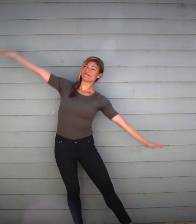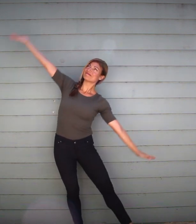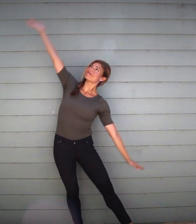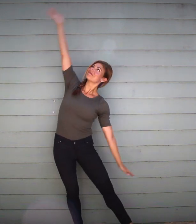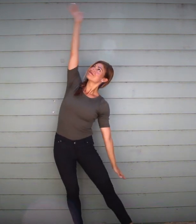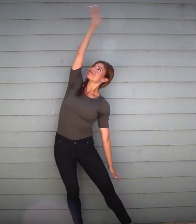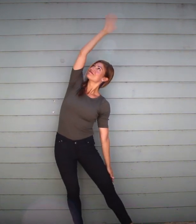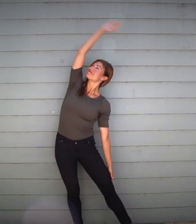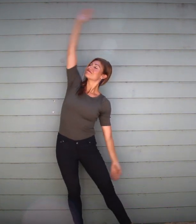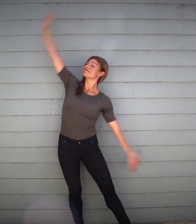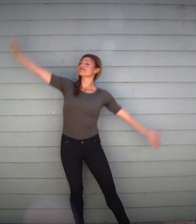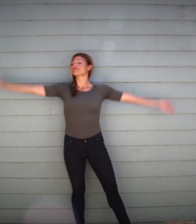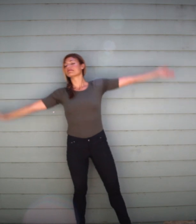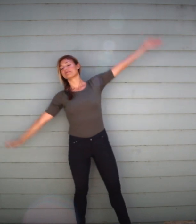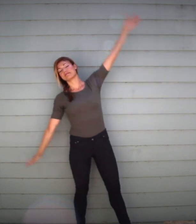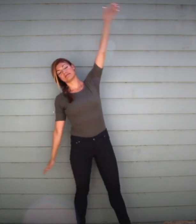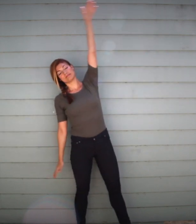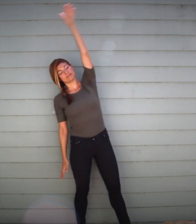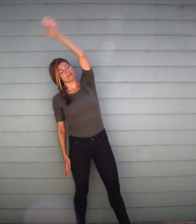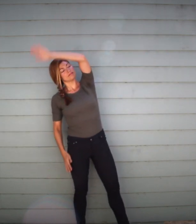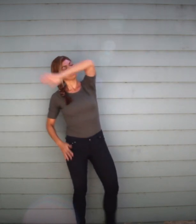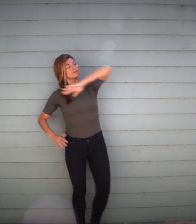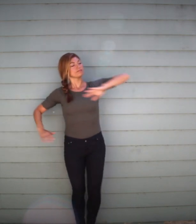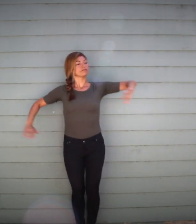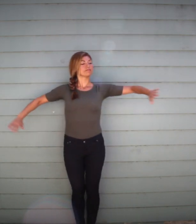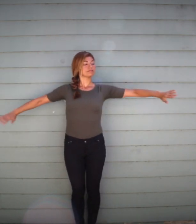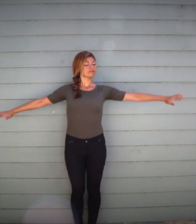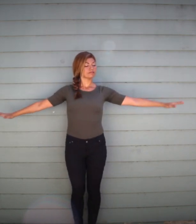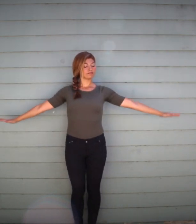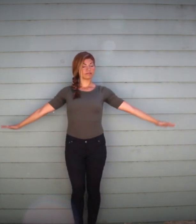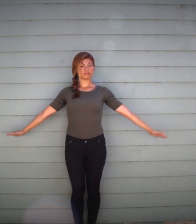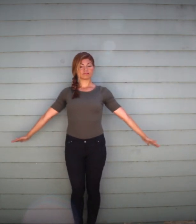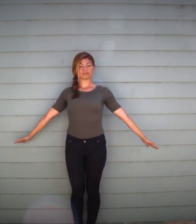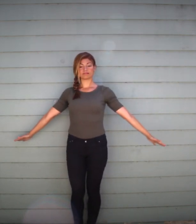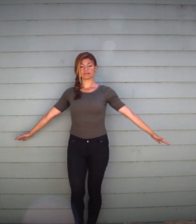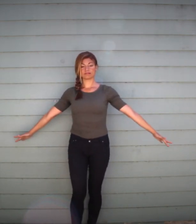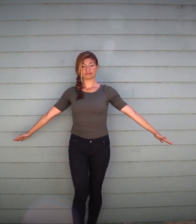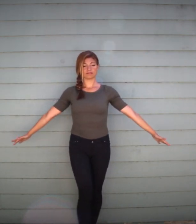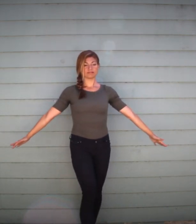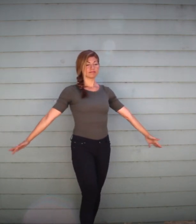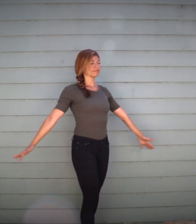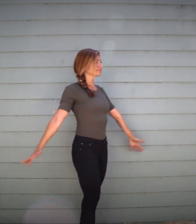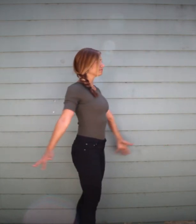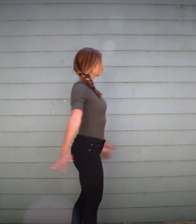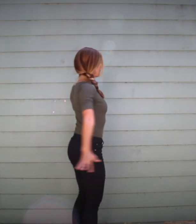Take a moment and make sure you're not standing too close to furniture, a friend, a pet or a family member.